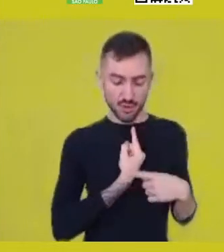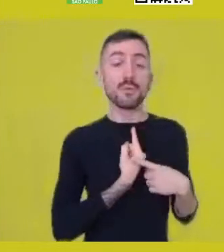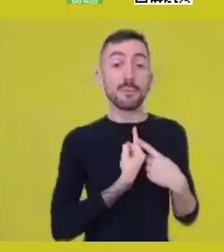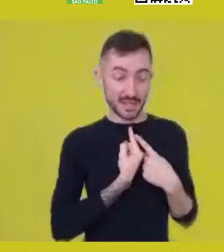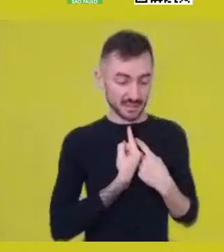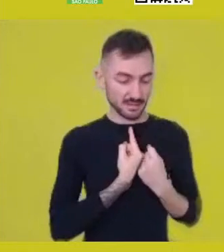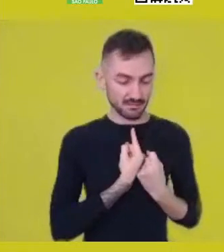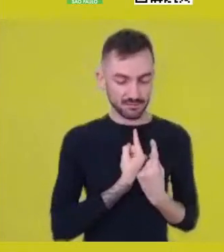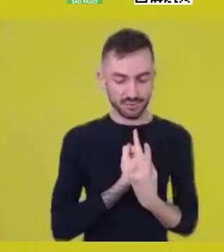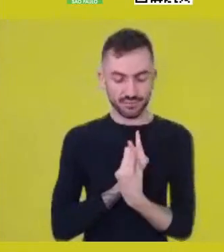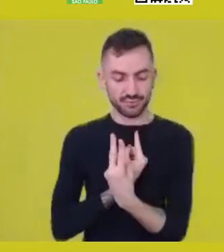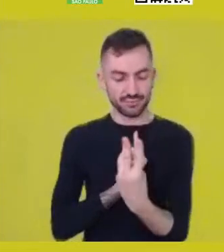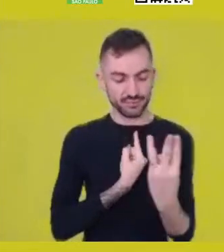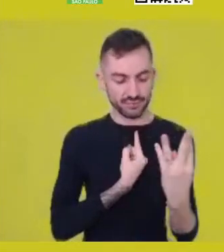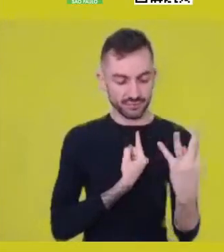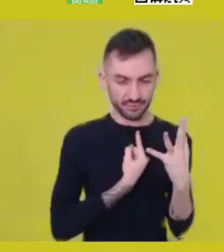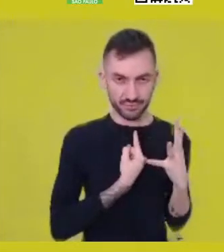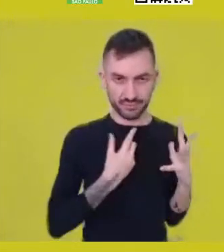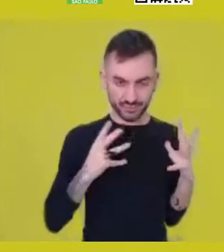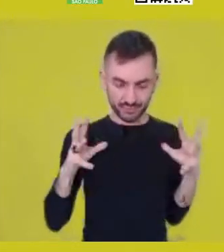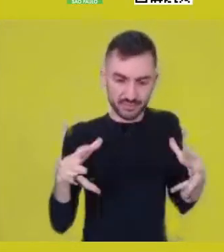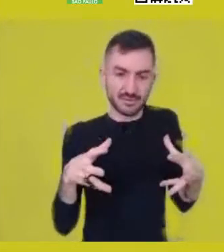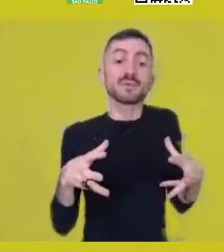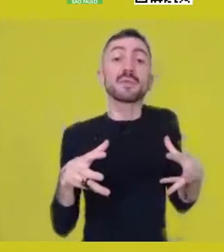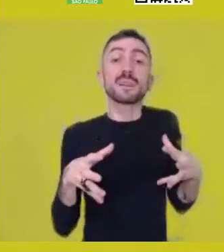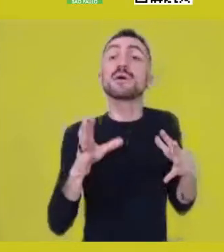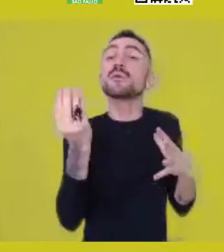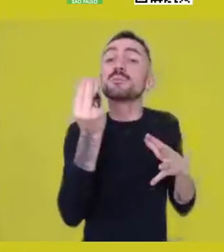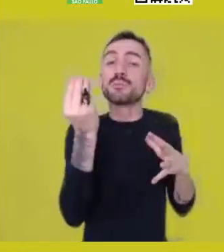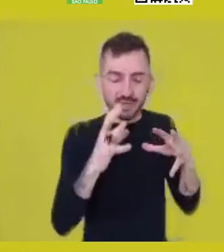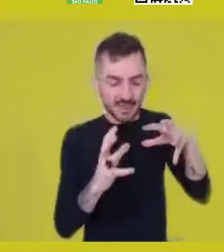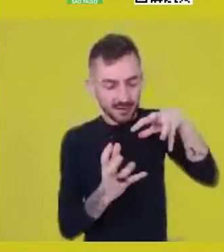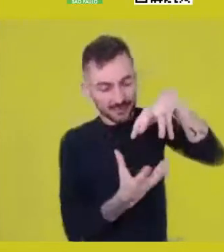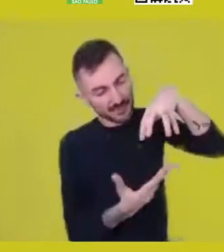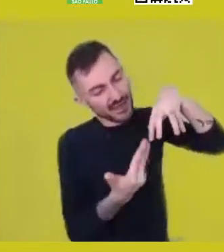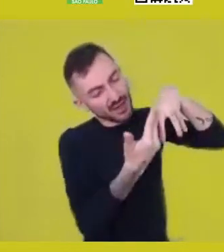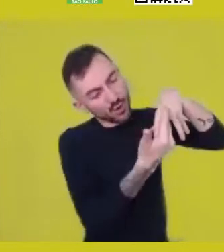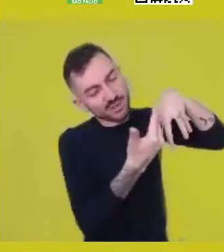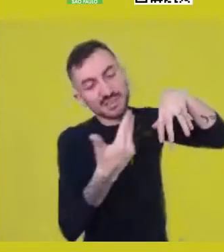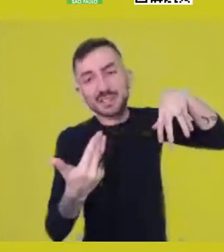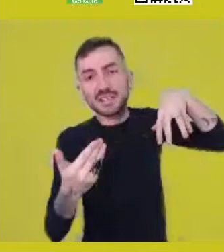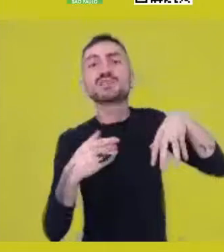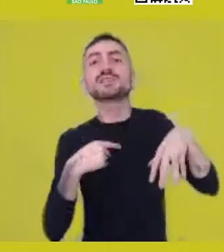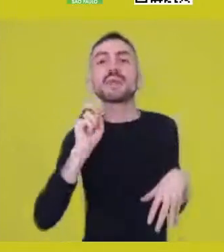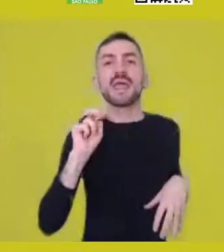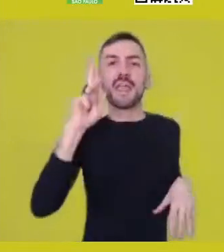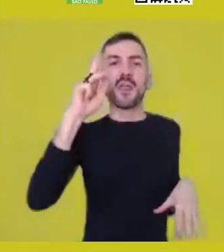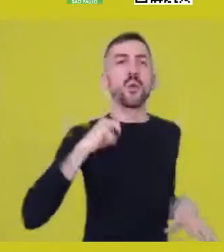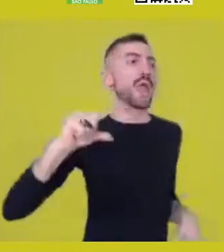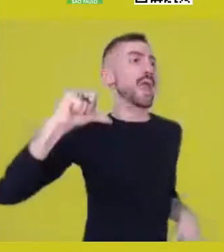This Western notion of I am, I exist, I think,